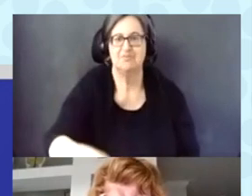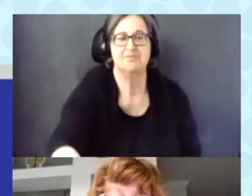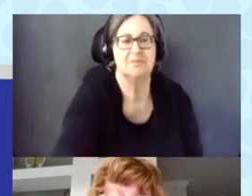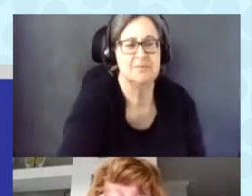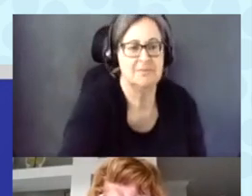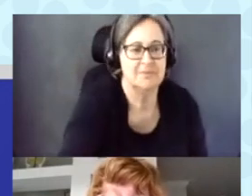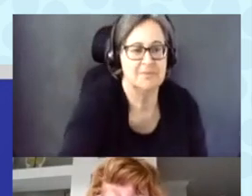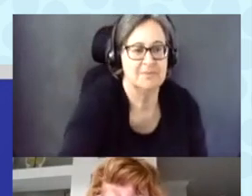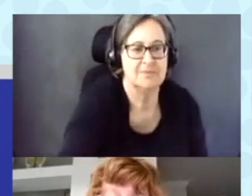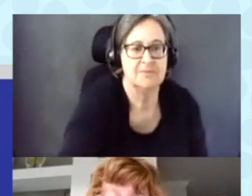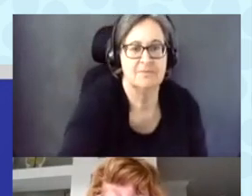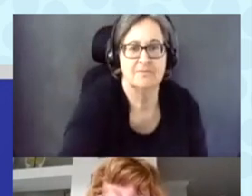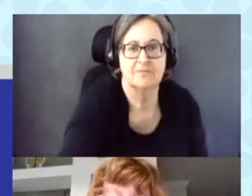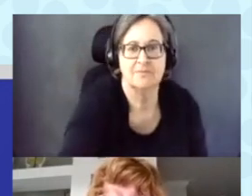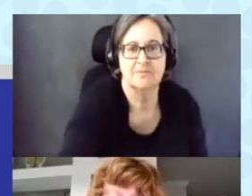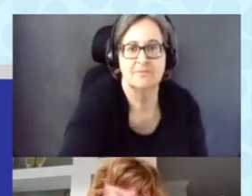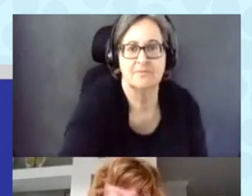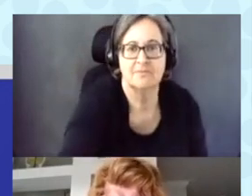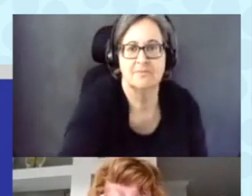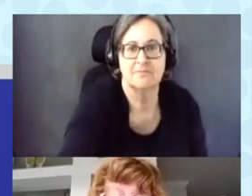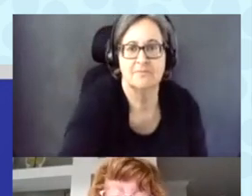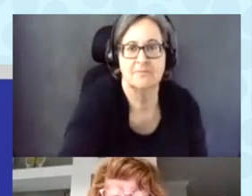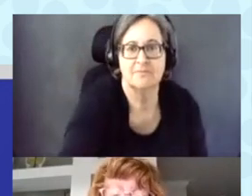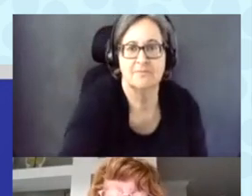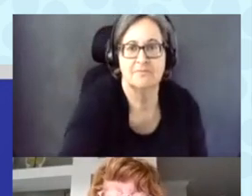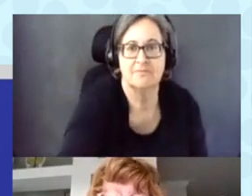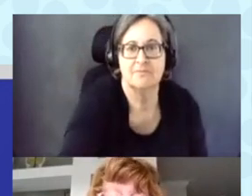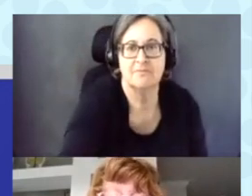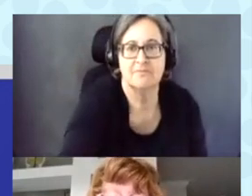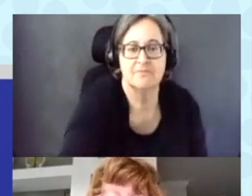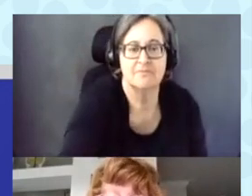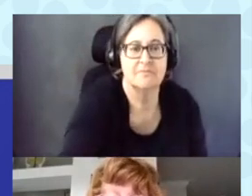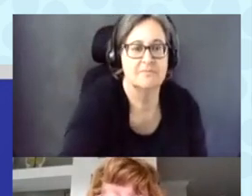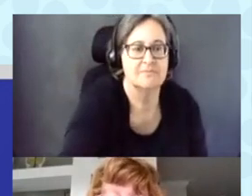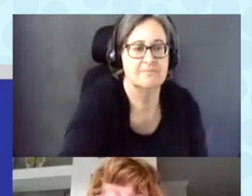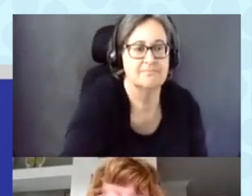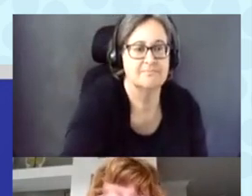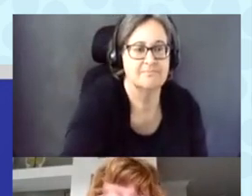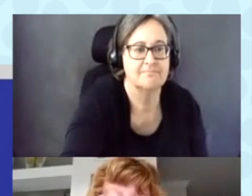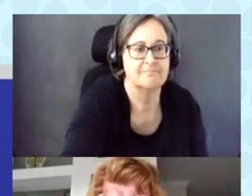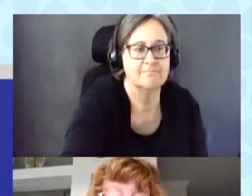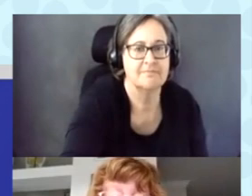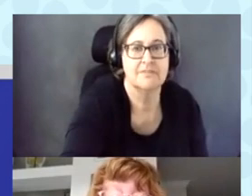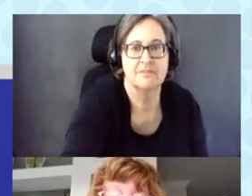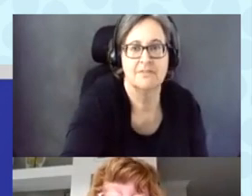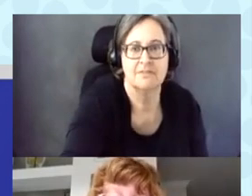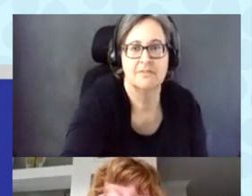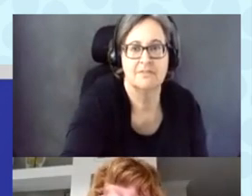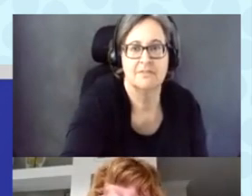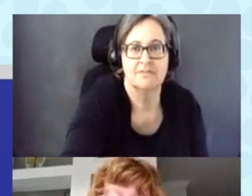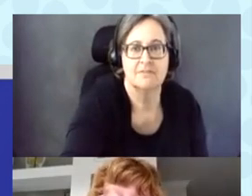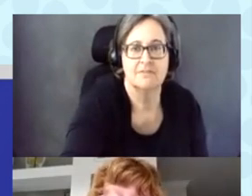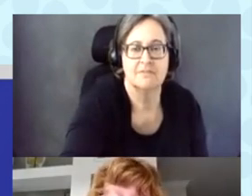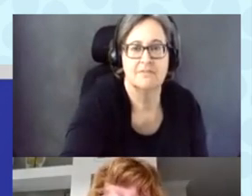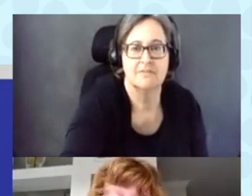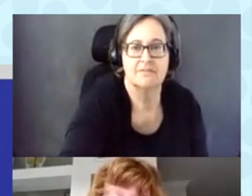Since 2014, 20 states have been trained on the GoVoter toolkit.